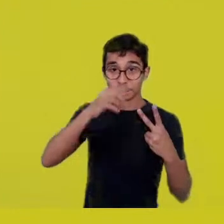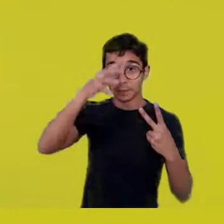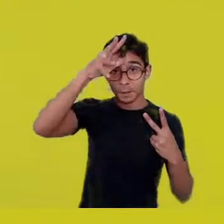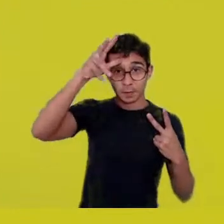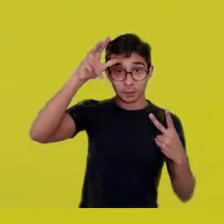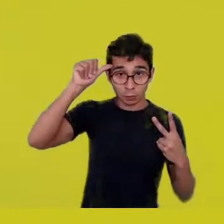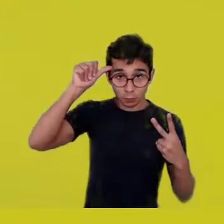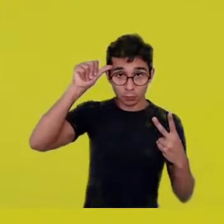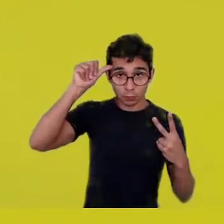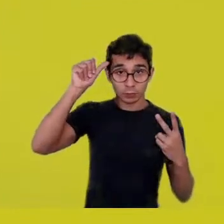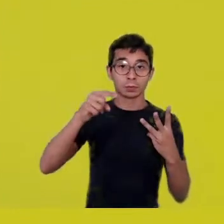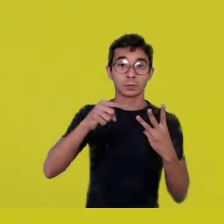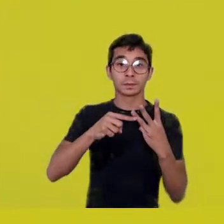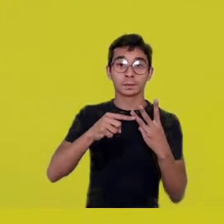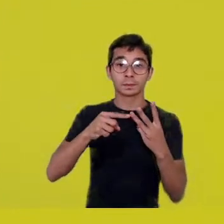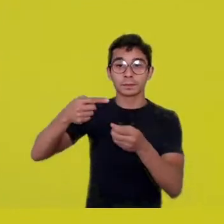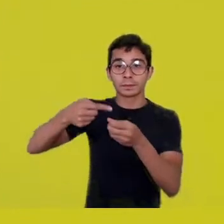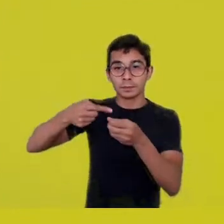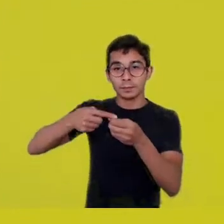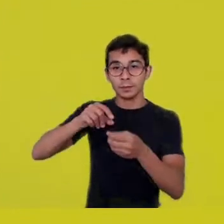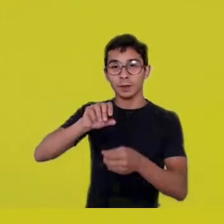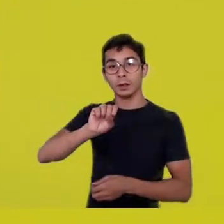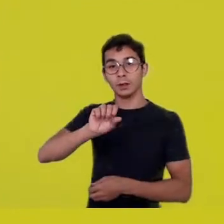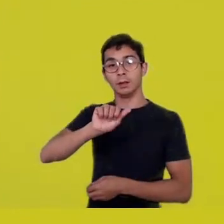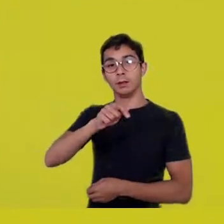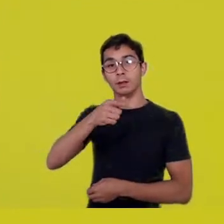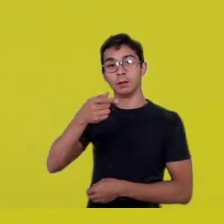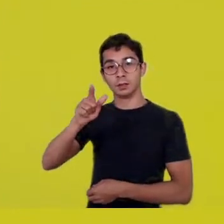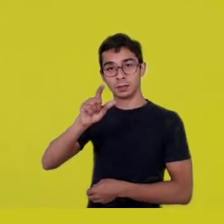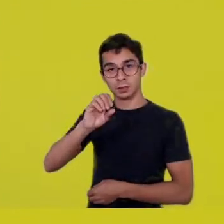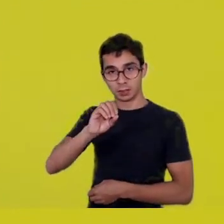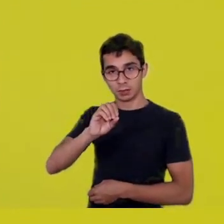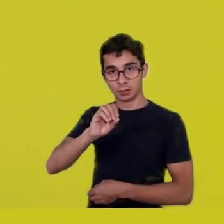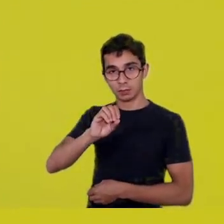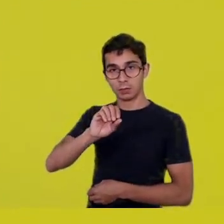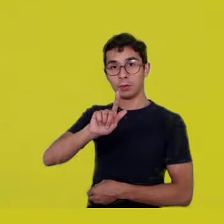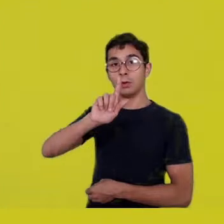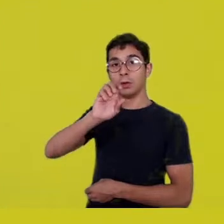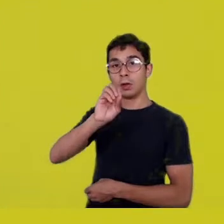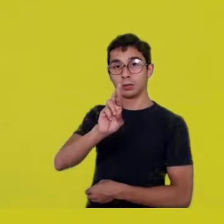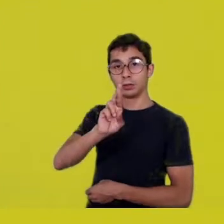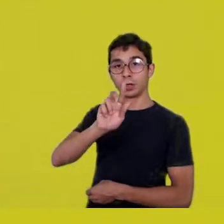in São Jorge, where there’s... Is it Alto Paraíso?